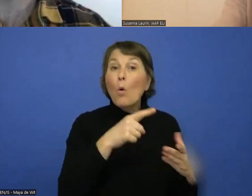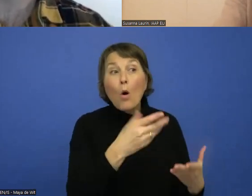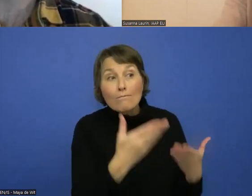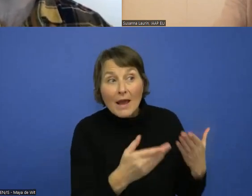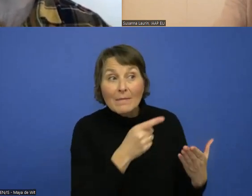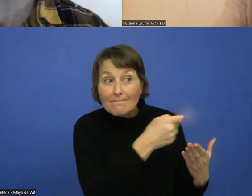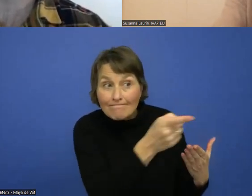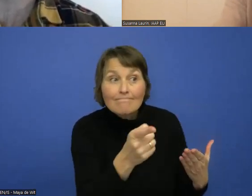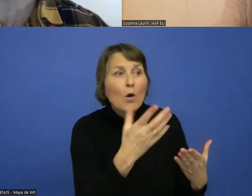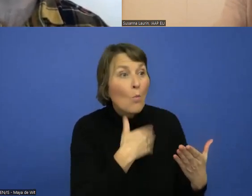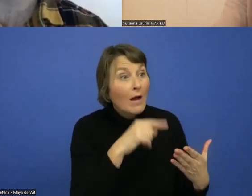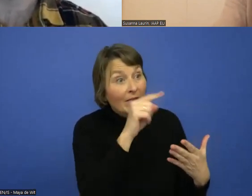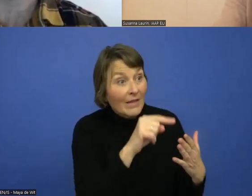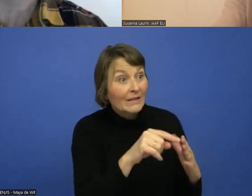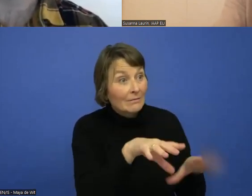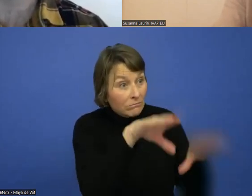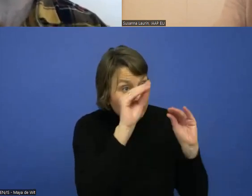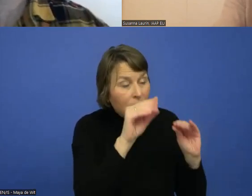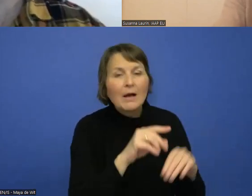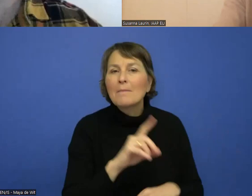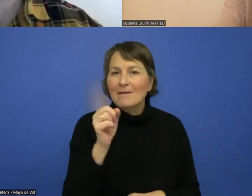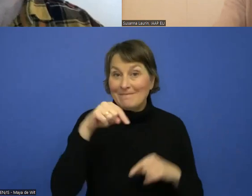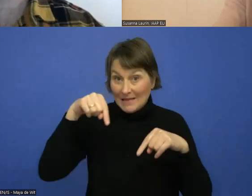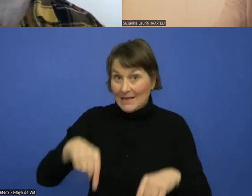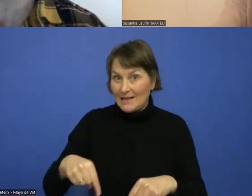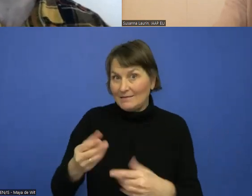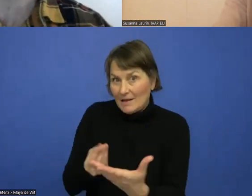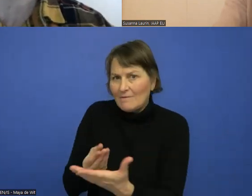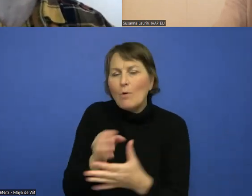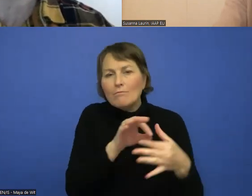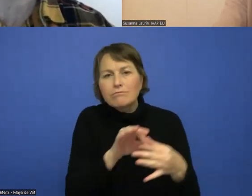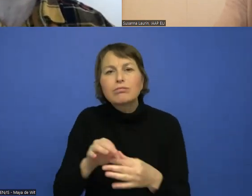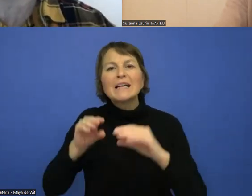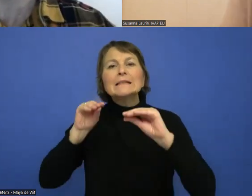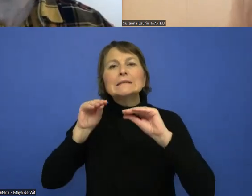So basically what we are telling the instructors is hey, there are these W3 standards that we develop.